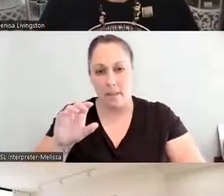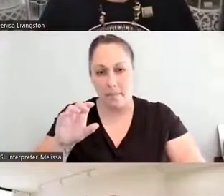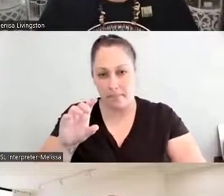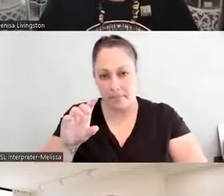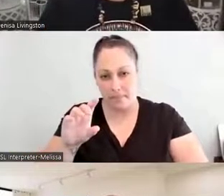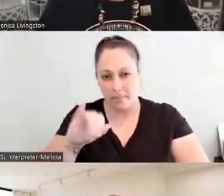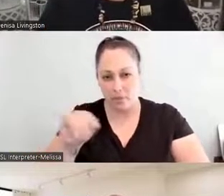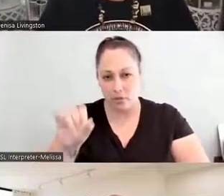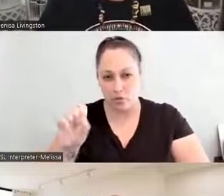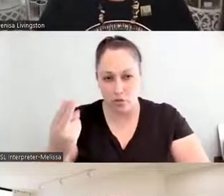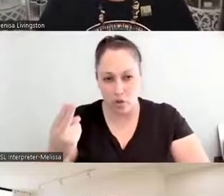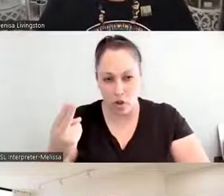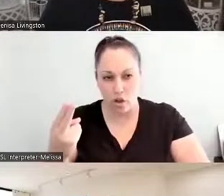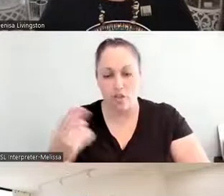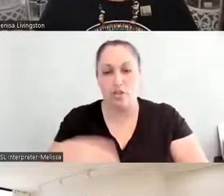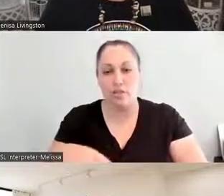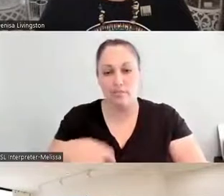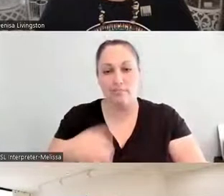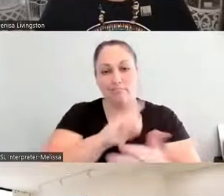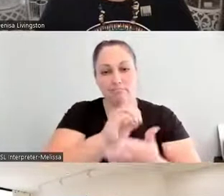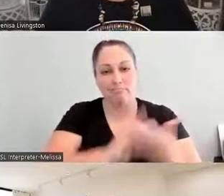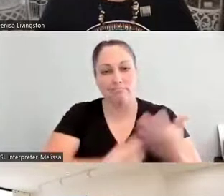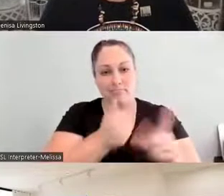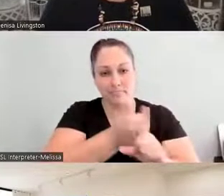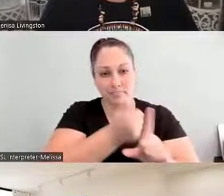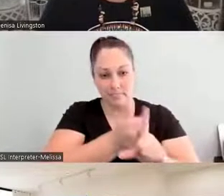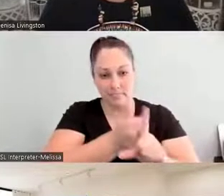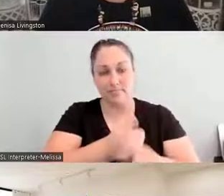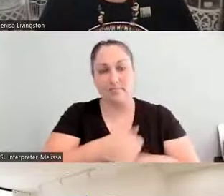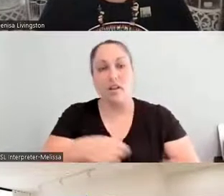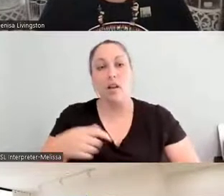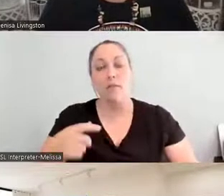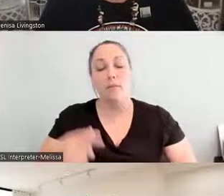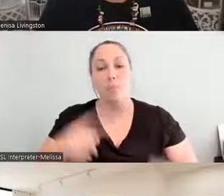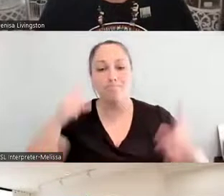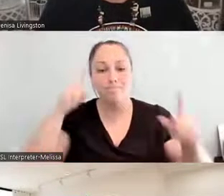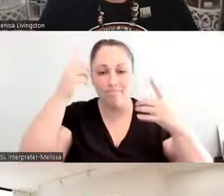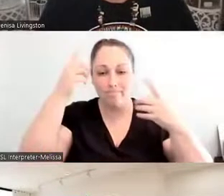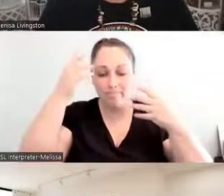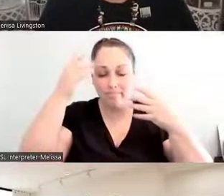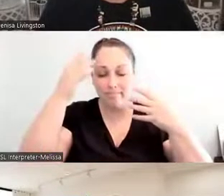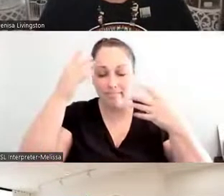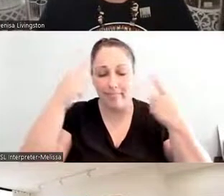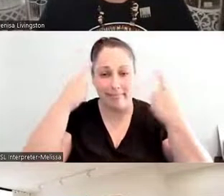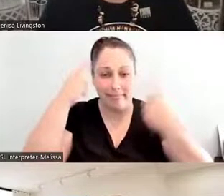designed this, but it's really important as we think about cooking together, eating together at home, eating more